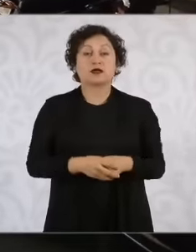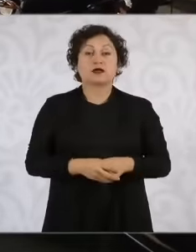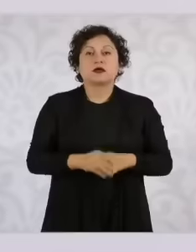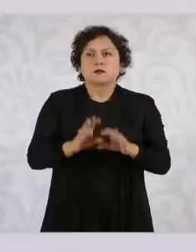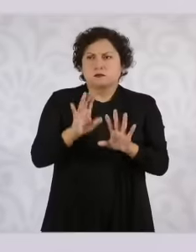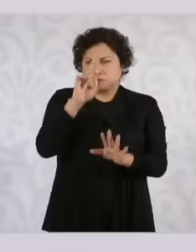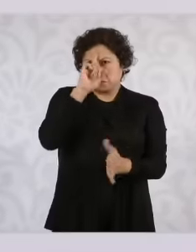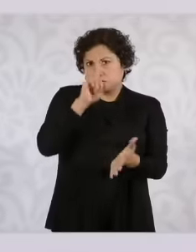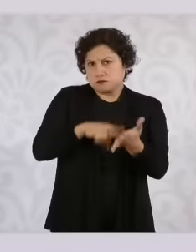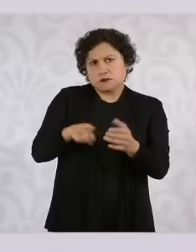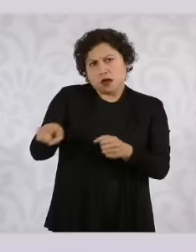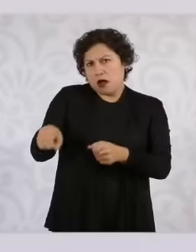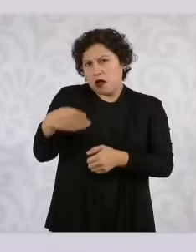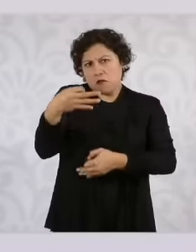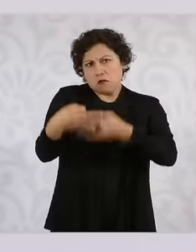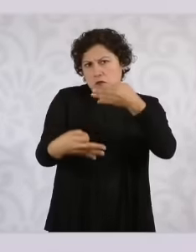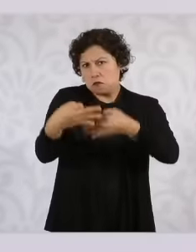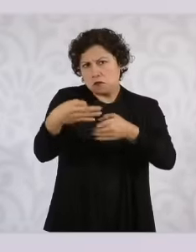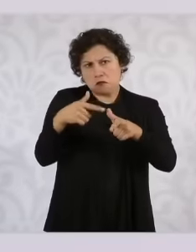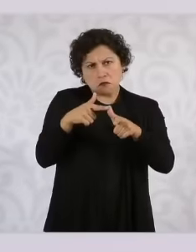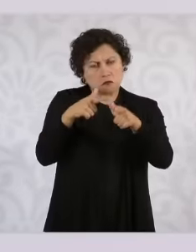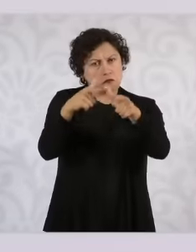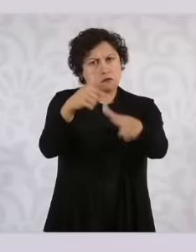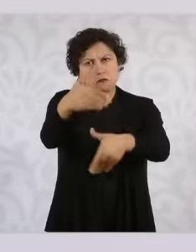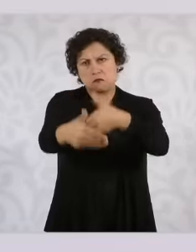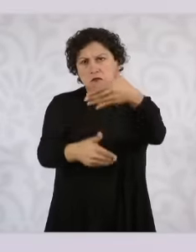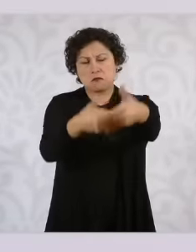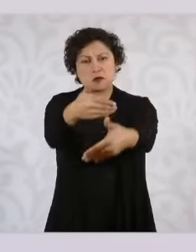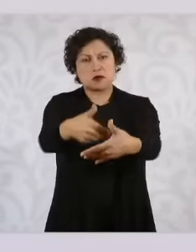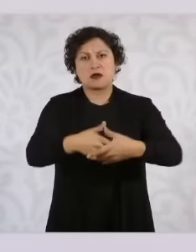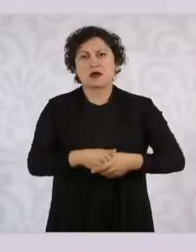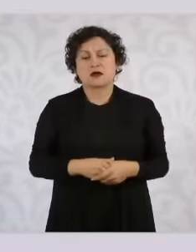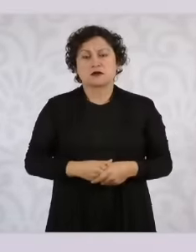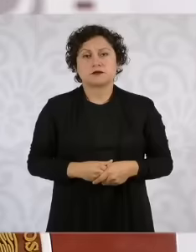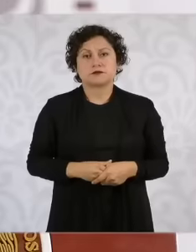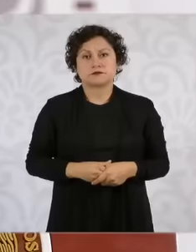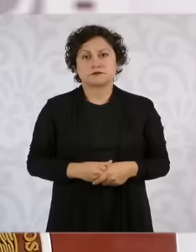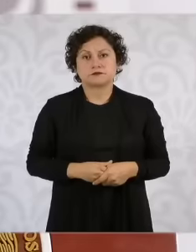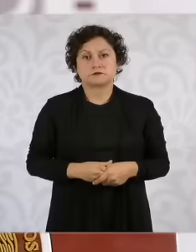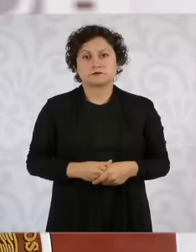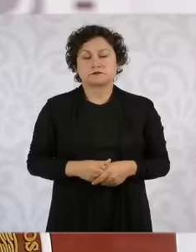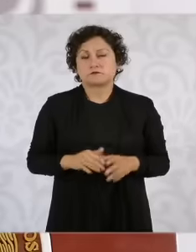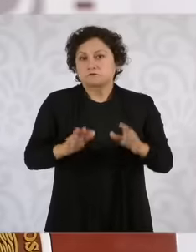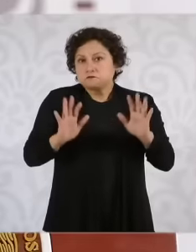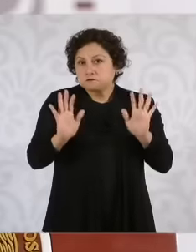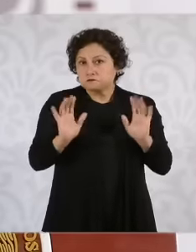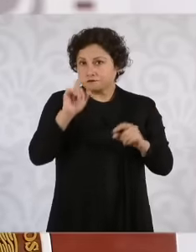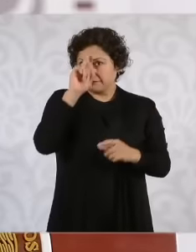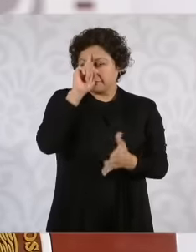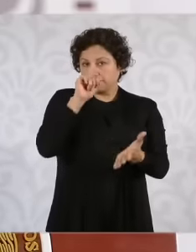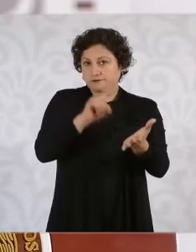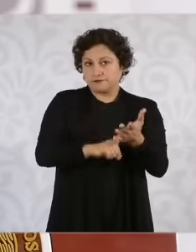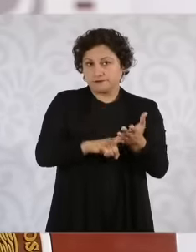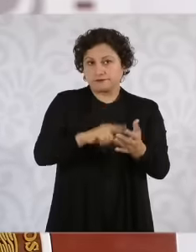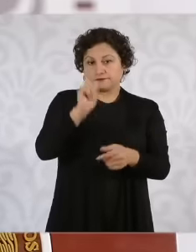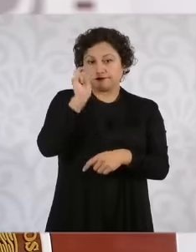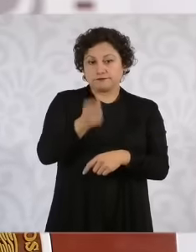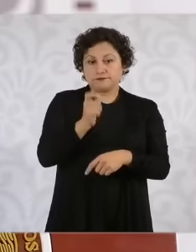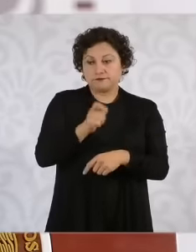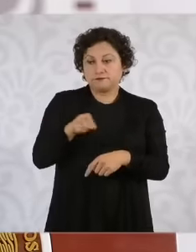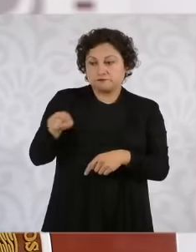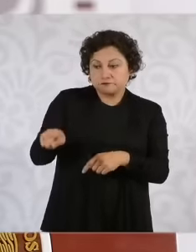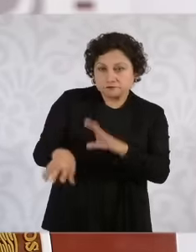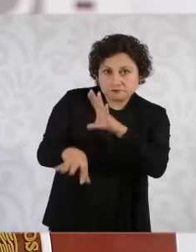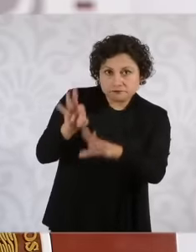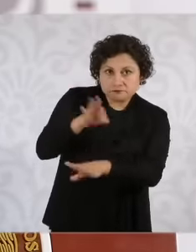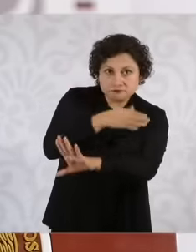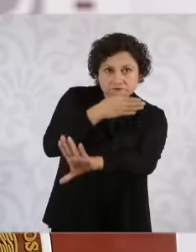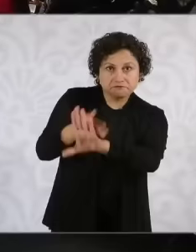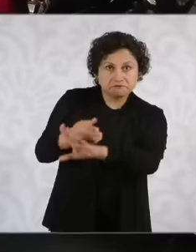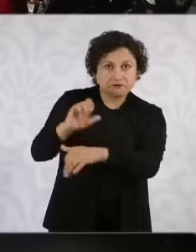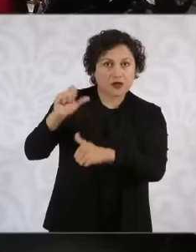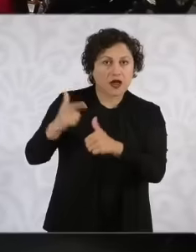eh I don't understand that there is nothing against Francisco until now on another